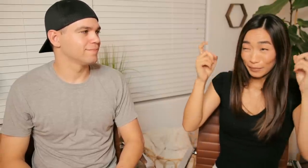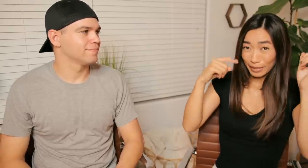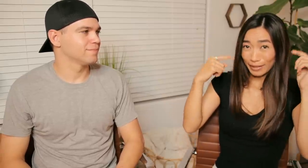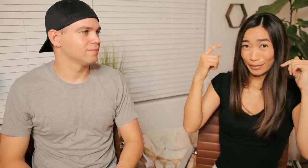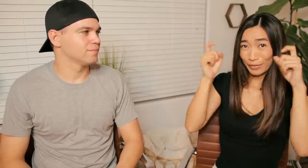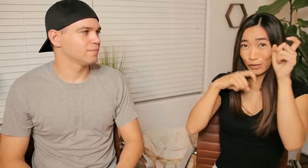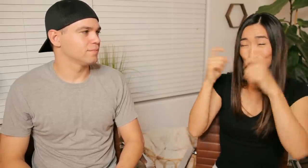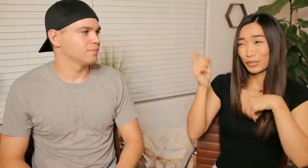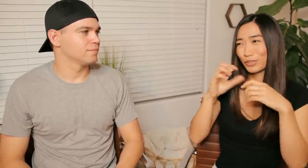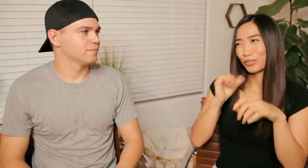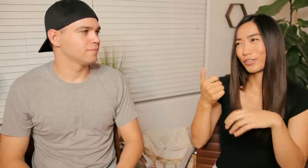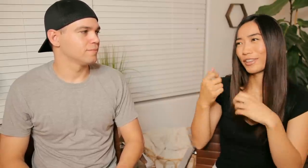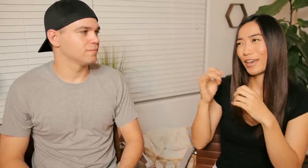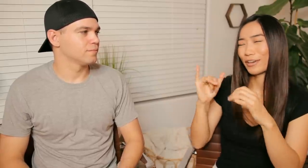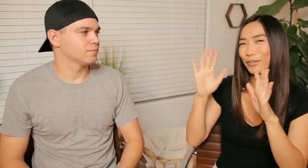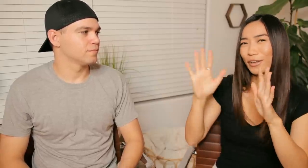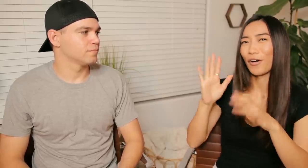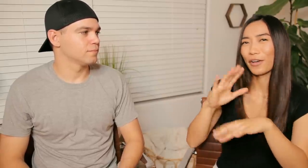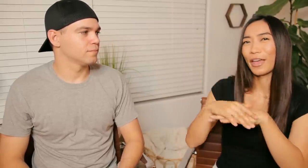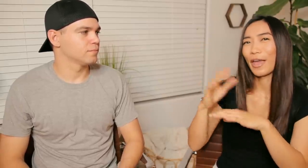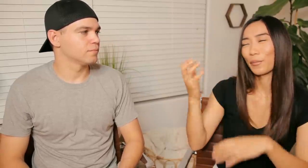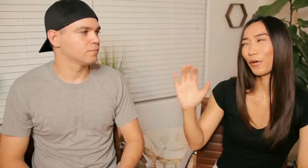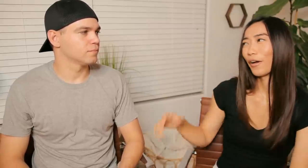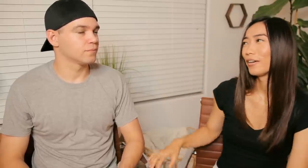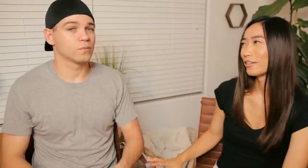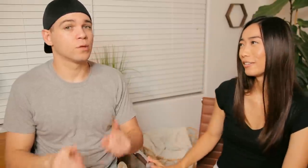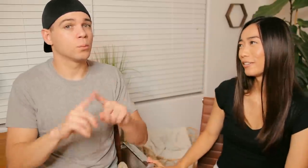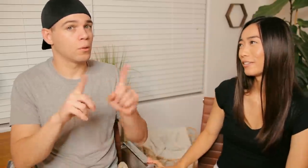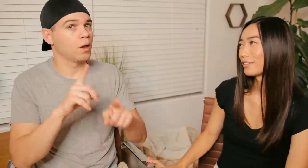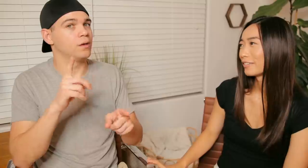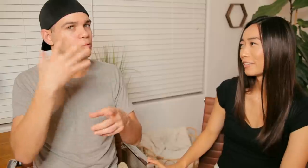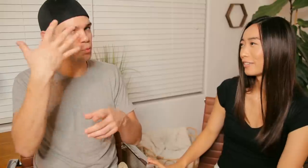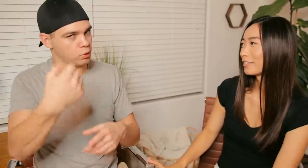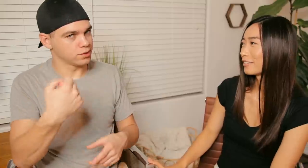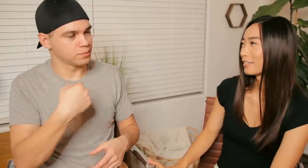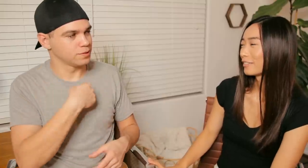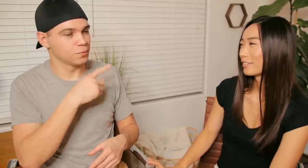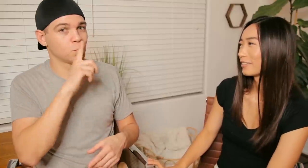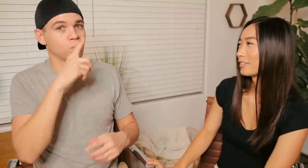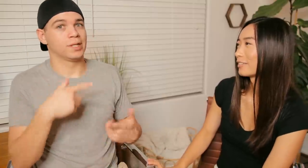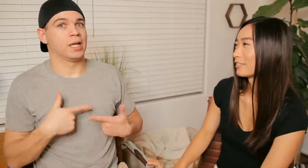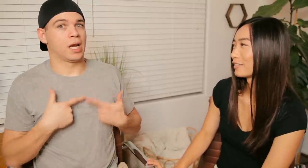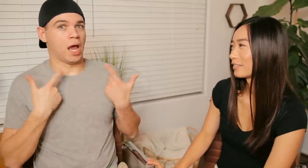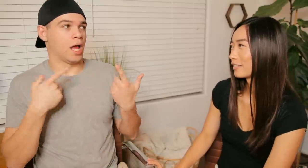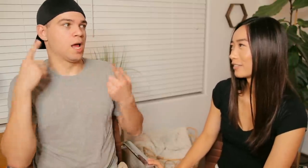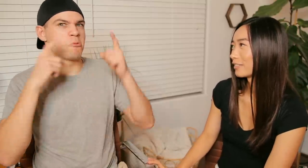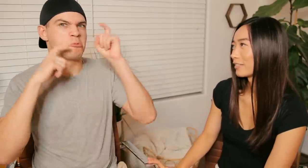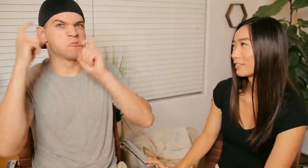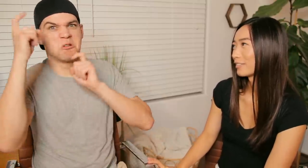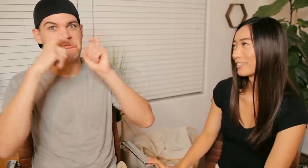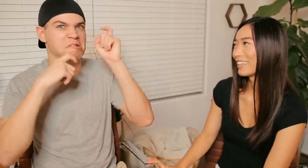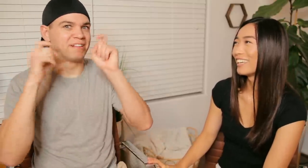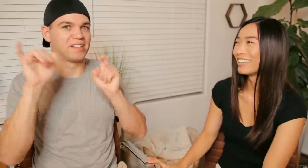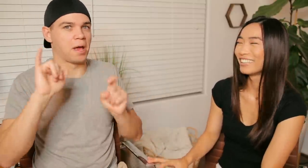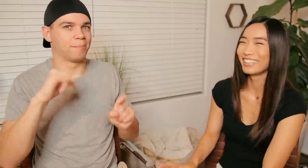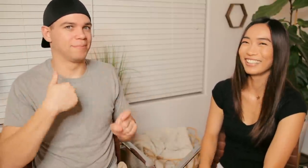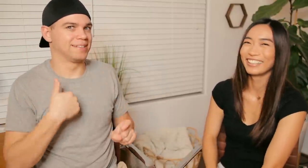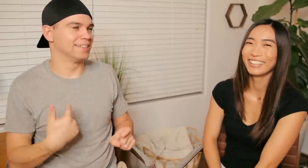my facial expressions aren't that great on camera R: But trust me, in real life she's really expressive like me